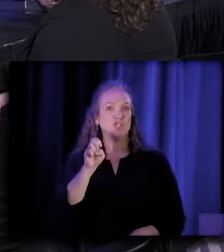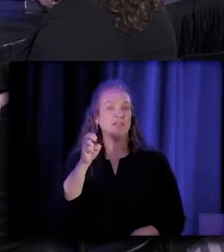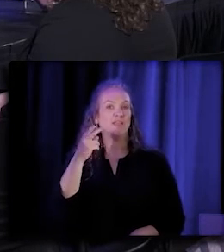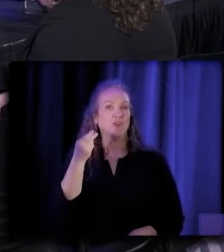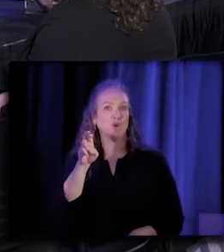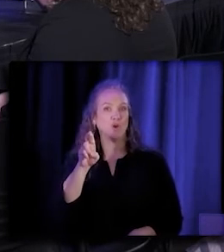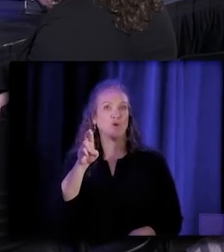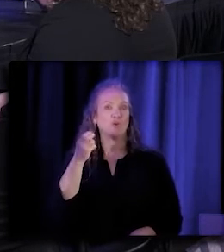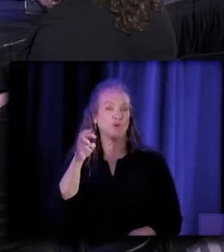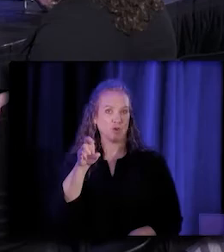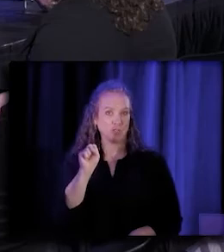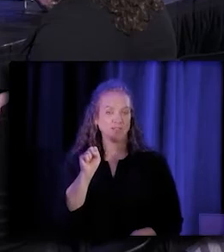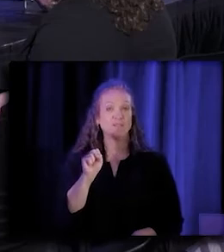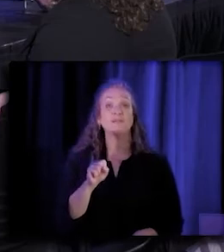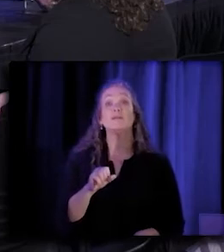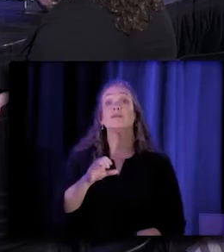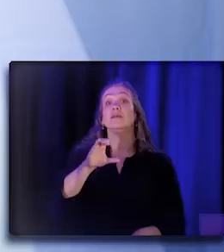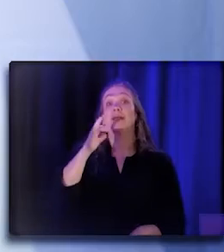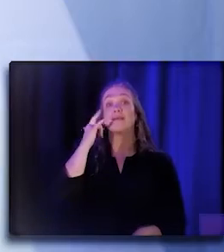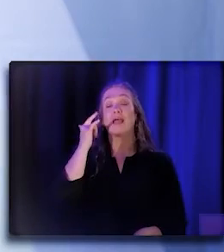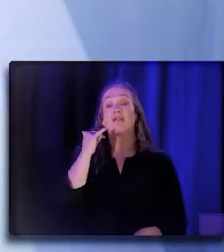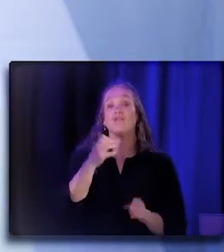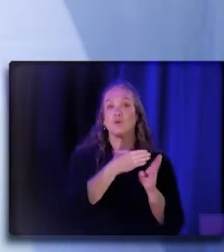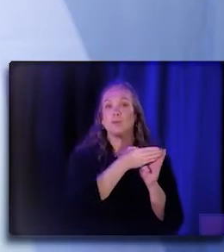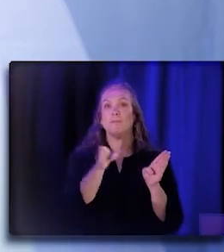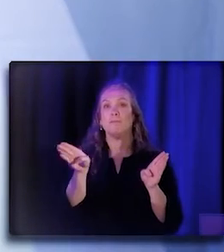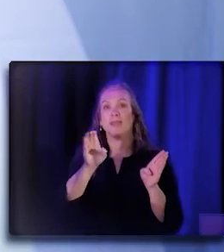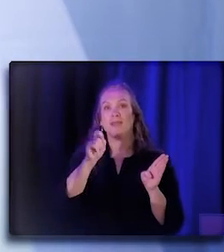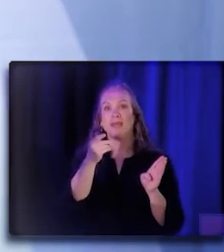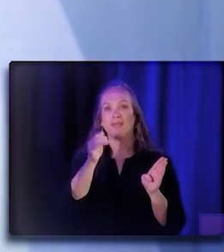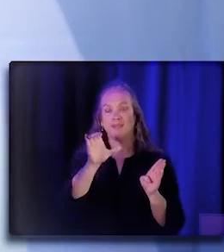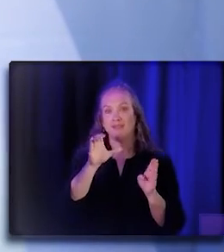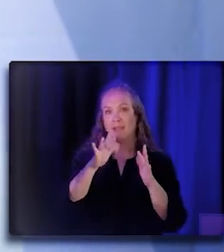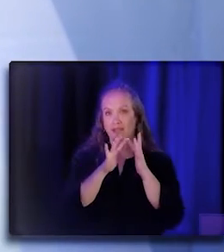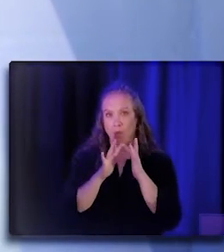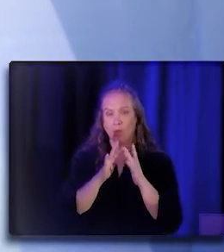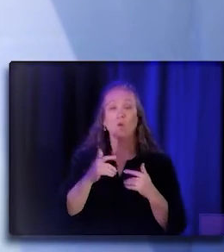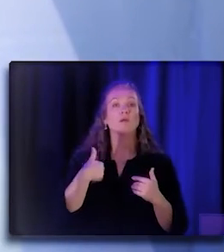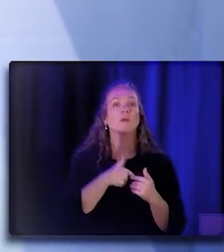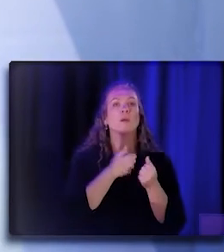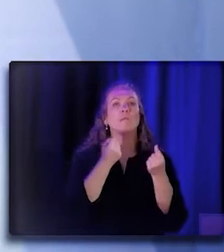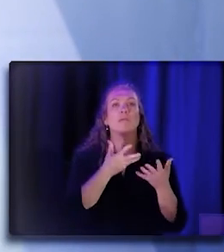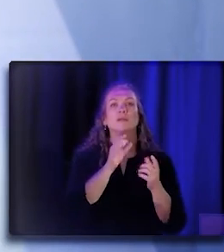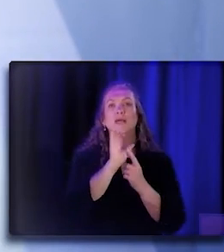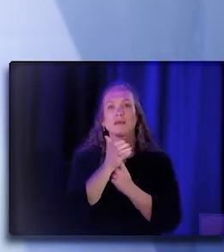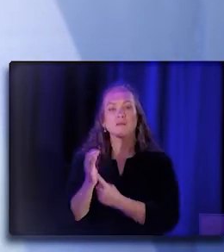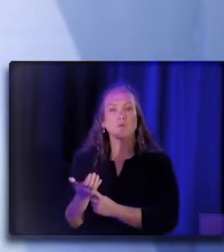And so CPEHN is, you know, a multicultural statewide health policy organization,